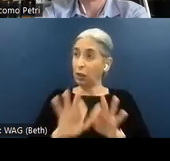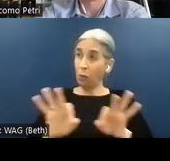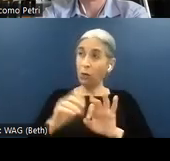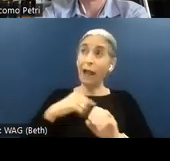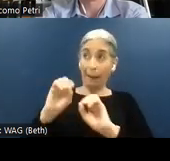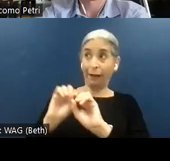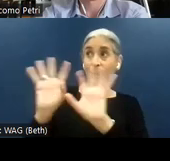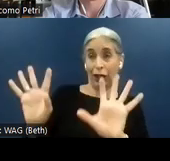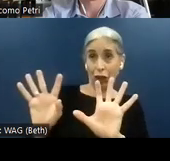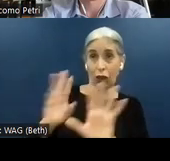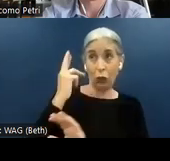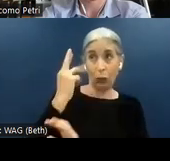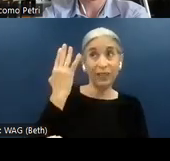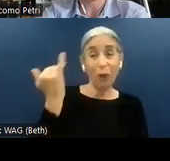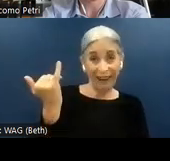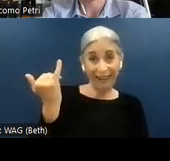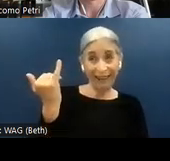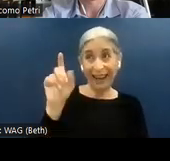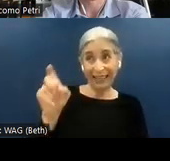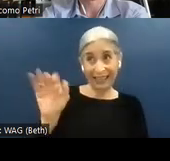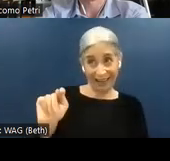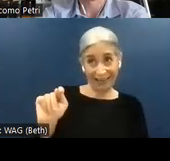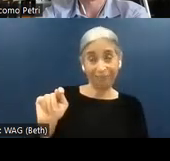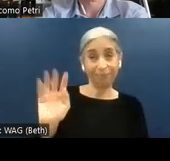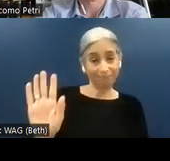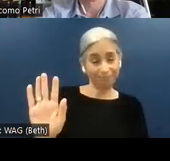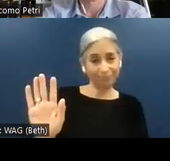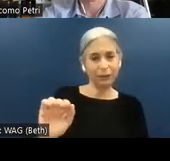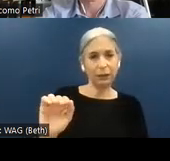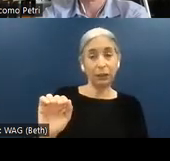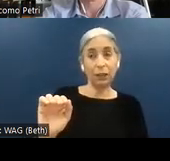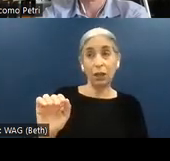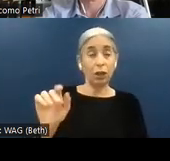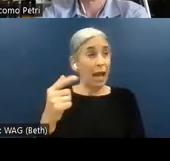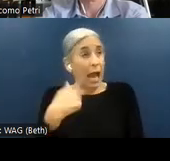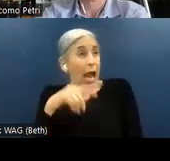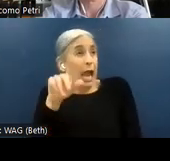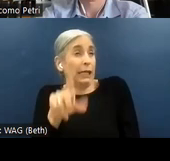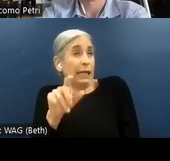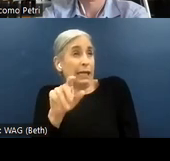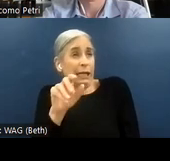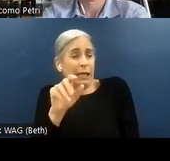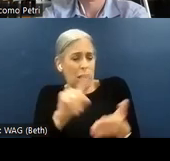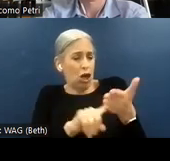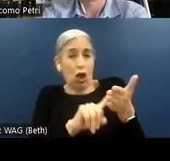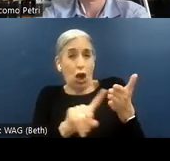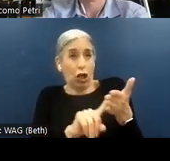the reason why I need an audit. Do I need an audit, an accessibility audit, just because